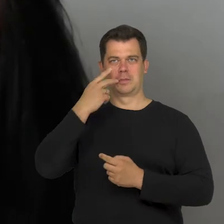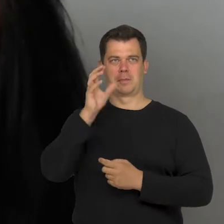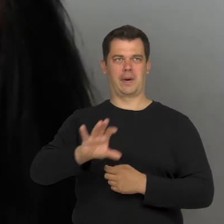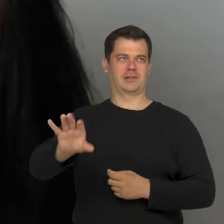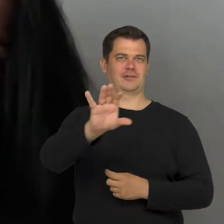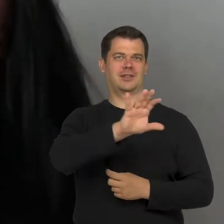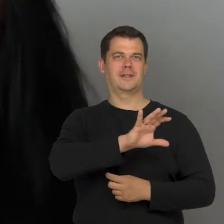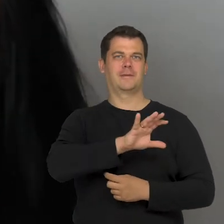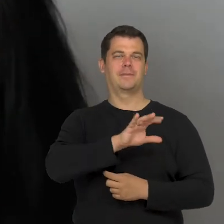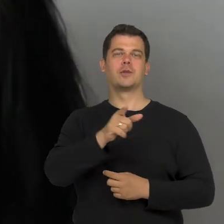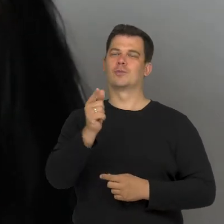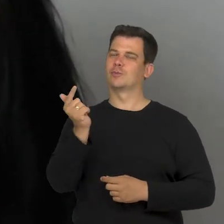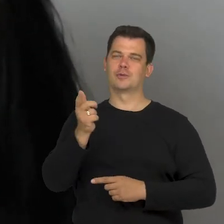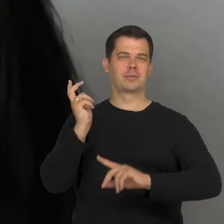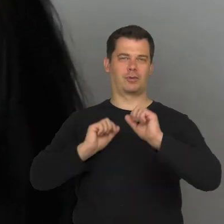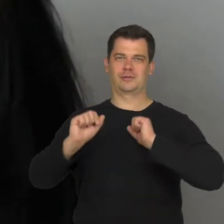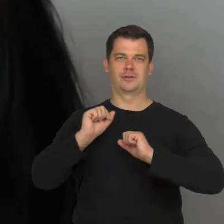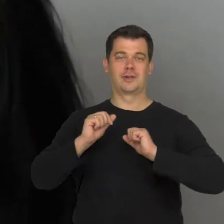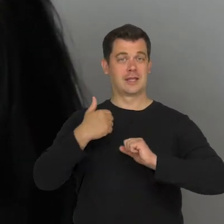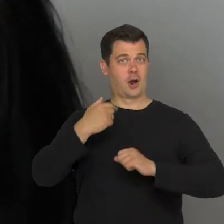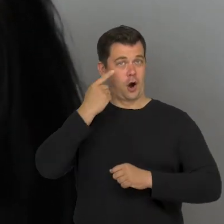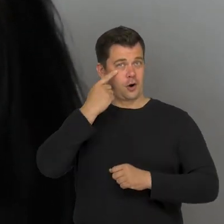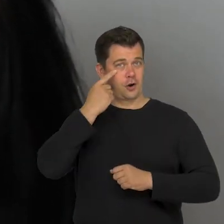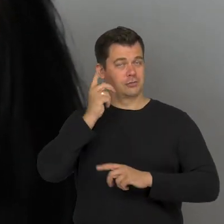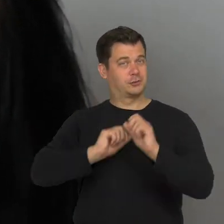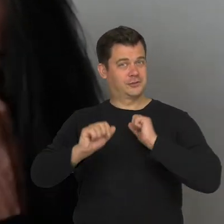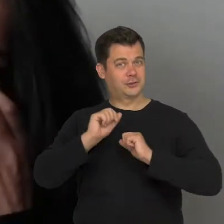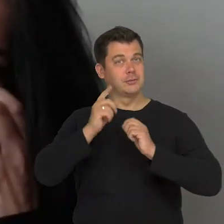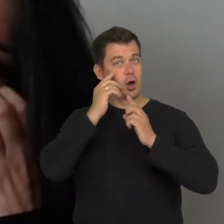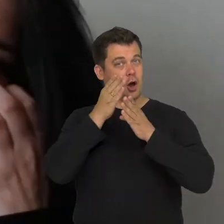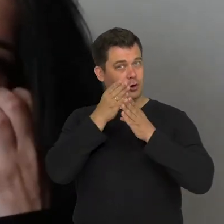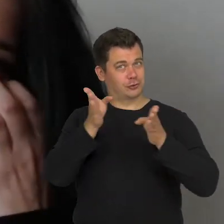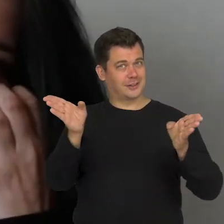So, let's exercise our eyes, broaden our horizons